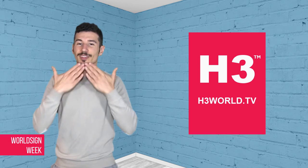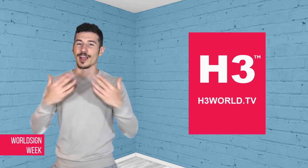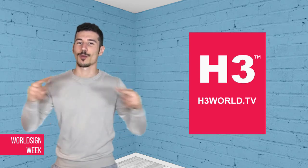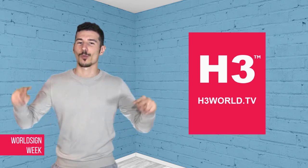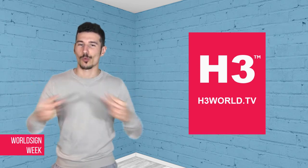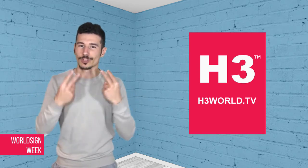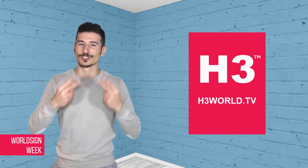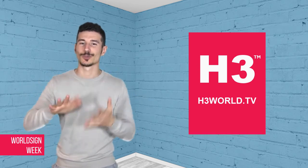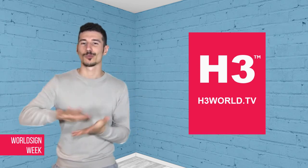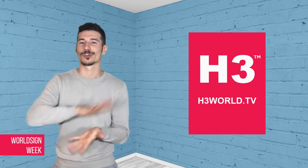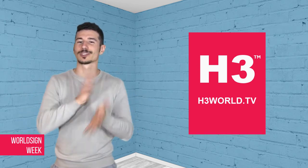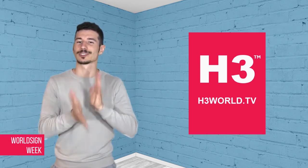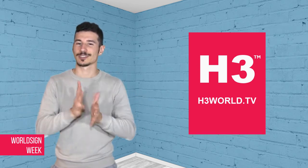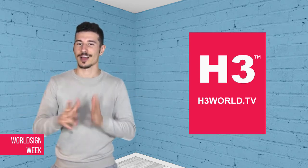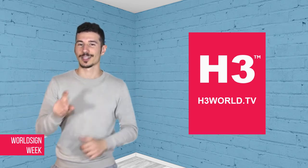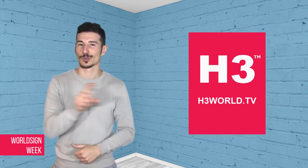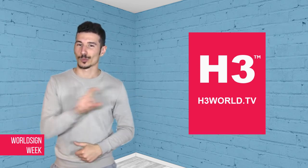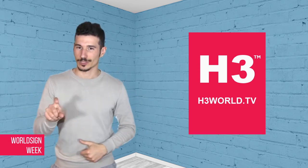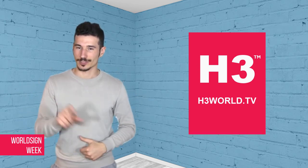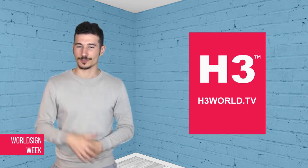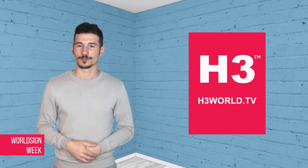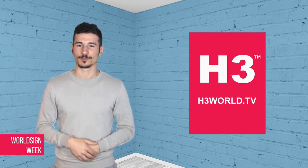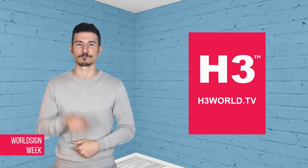Thank you for watching WorldSign Week,